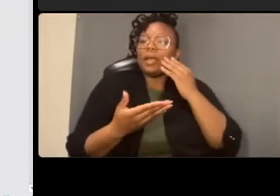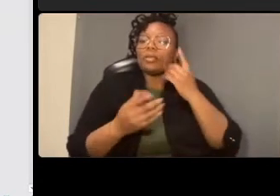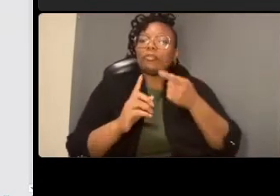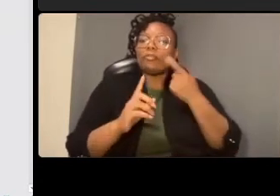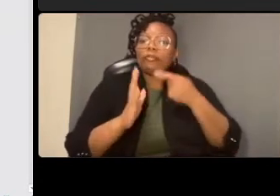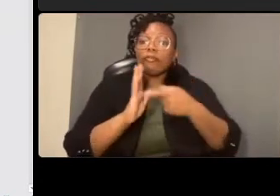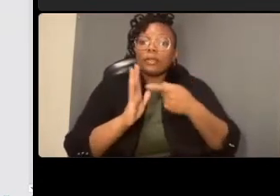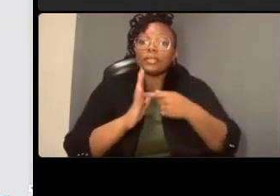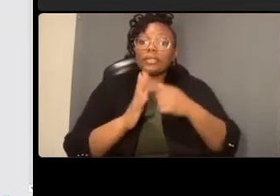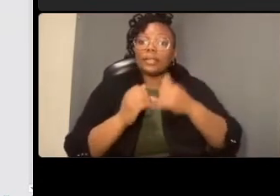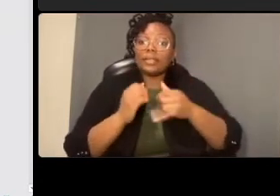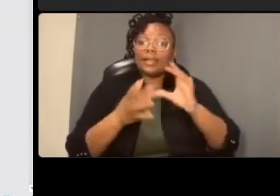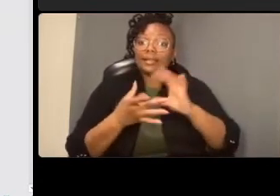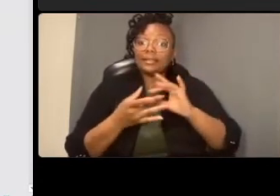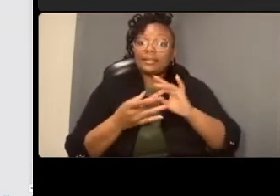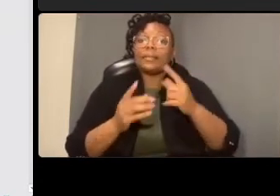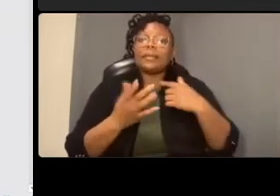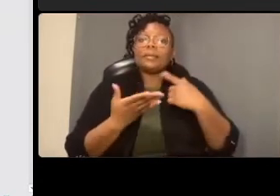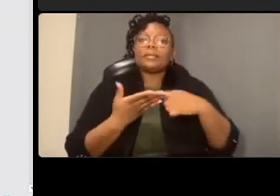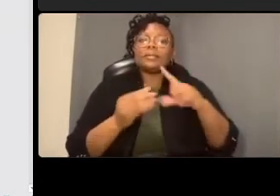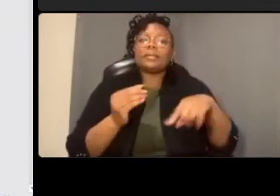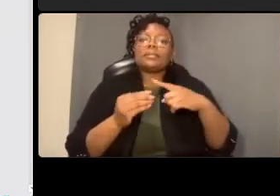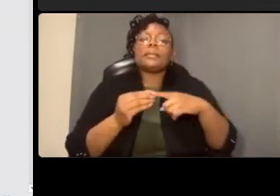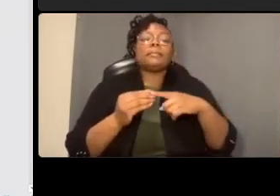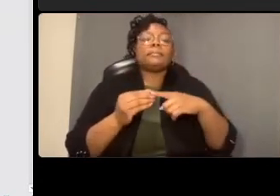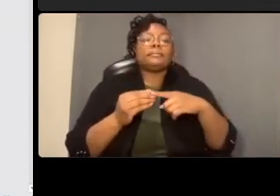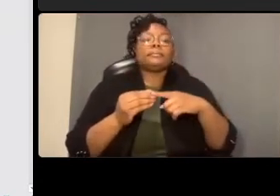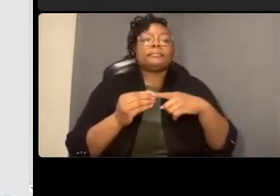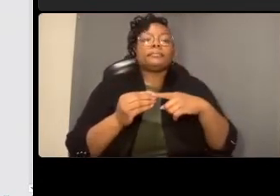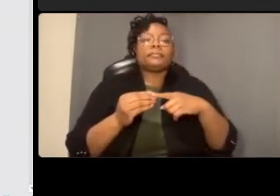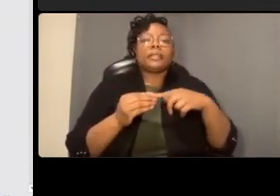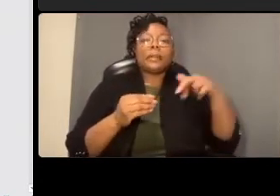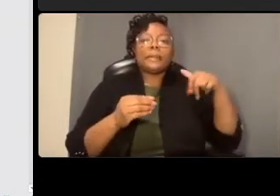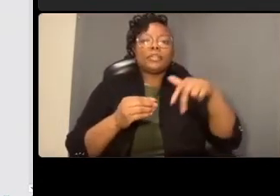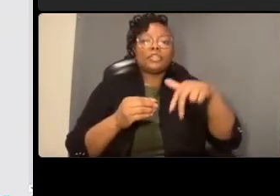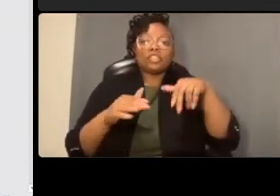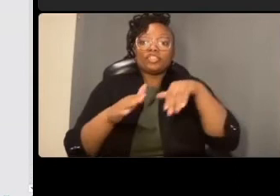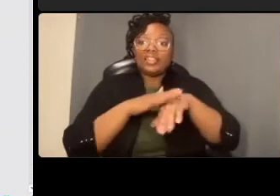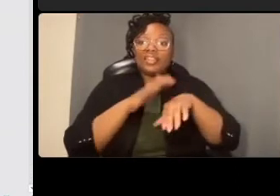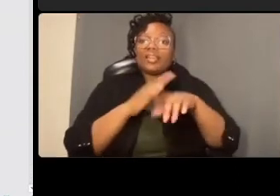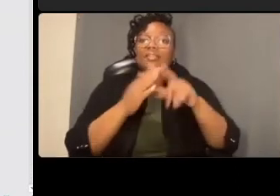had a former commissioner of a pedestrian safety committee sure but those aren't community folks